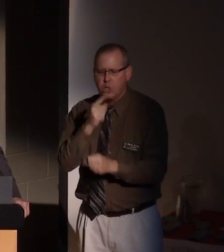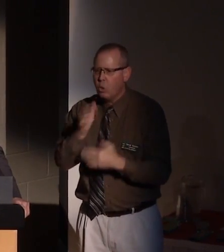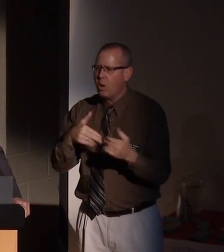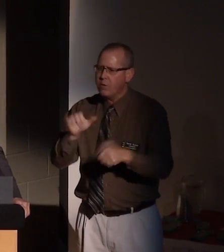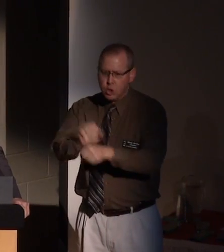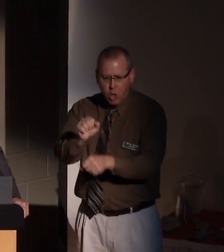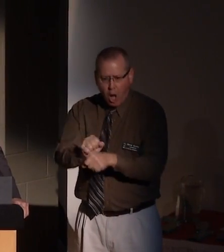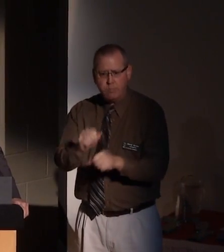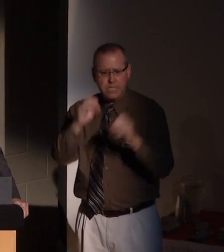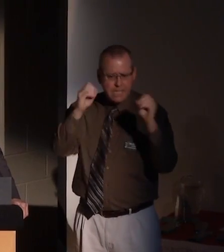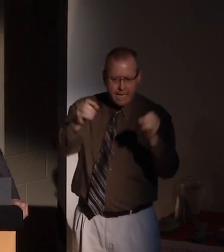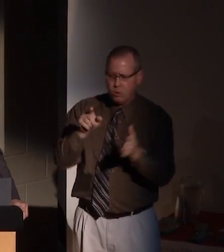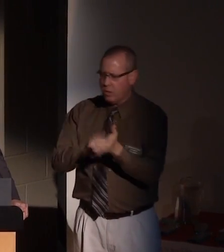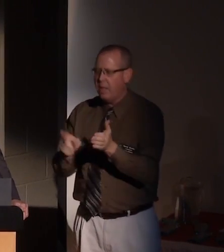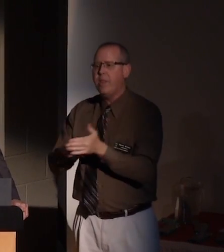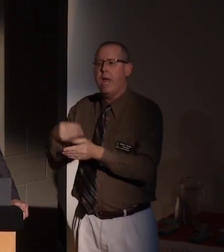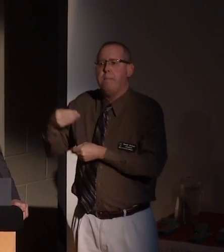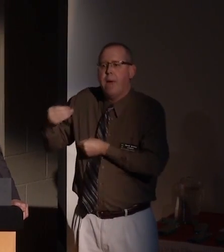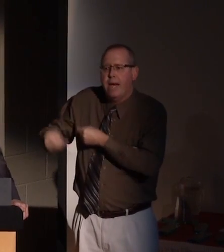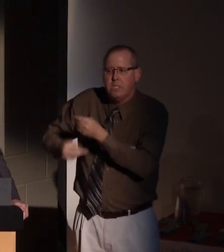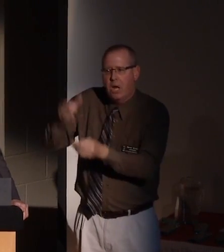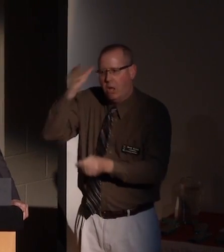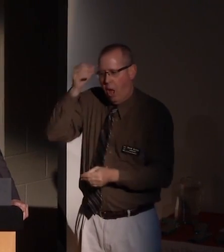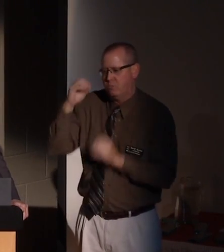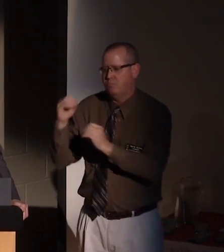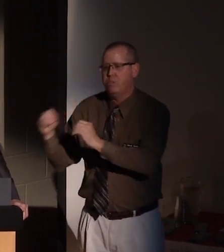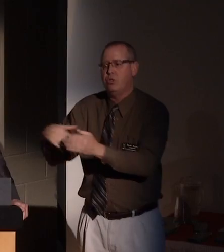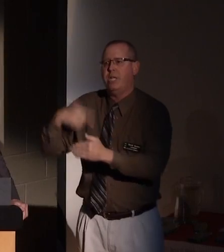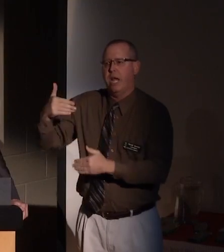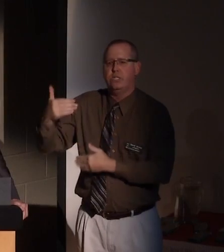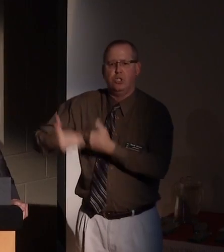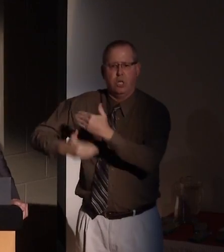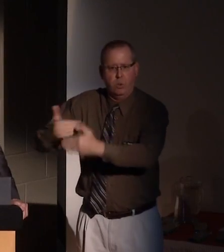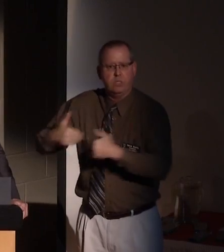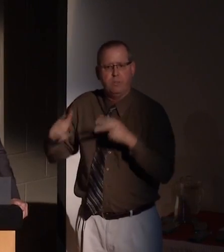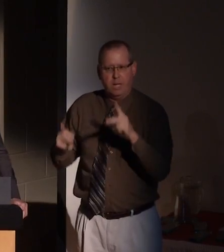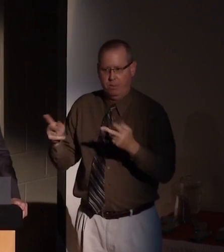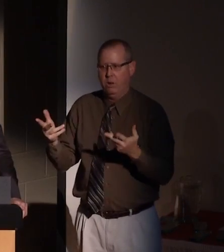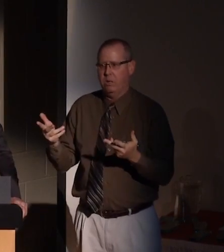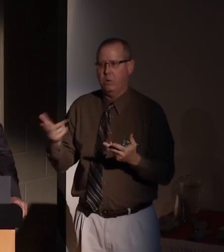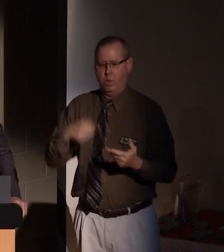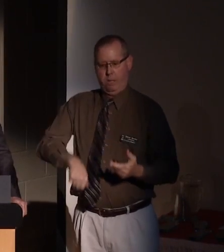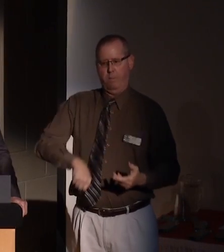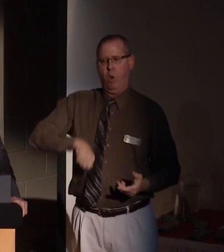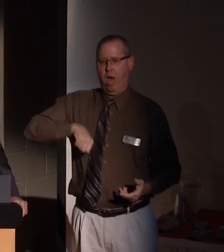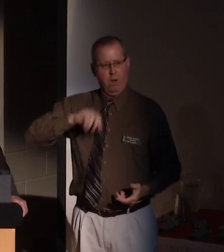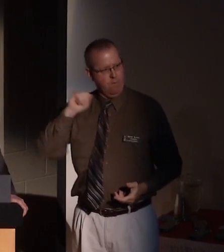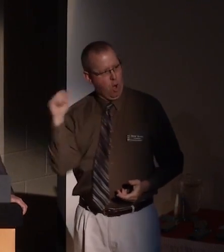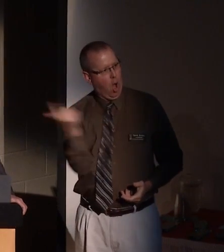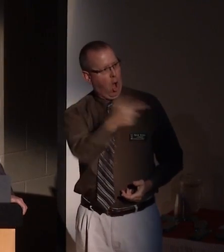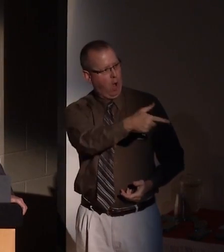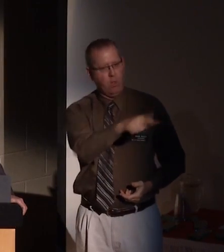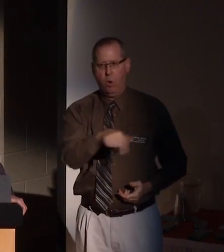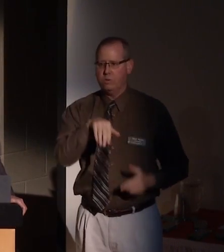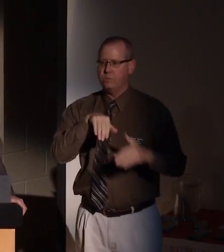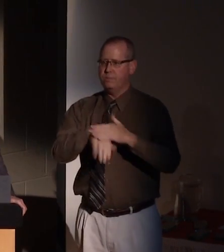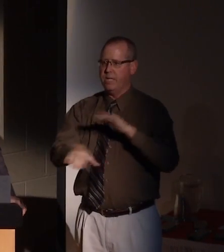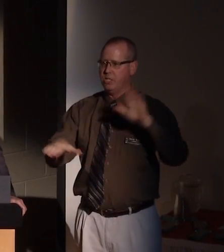they pass along their knowledge to the next generation. I think we can be proud of all of these inductees, and I hope